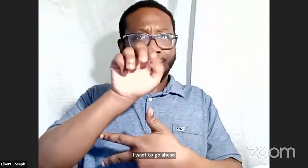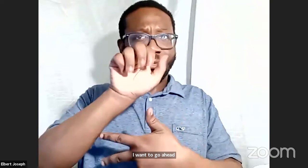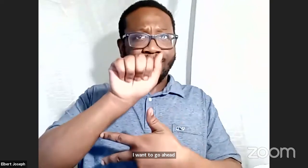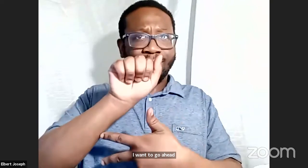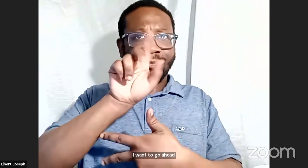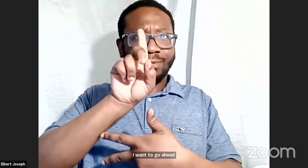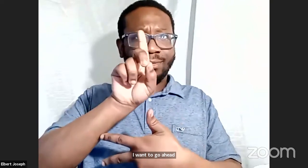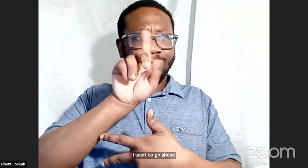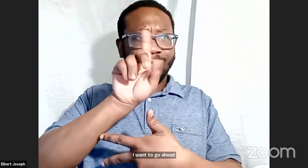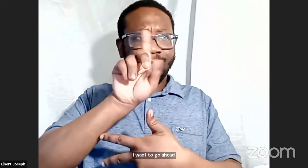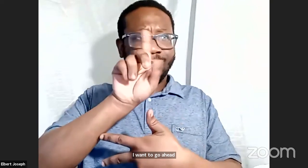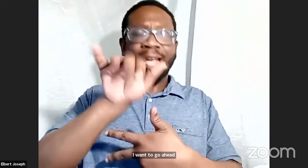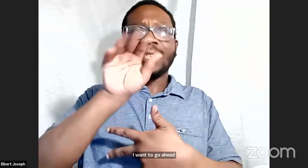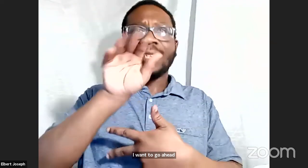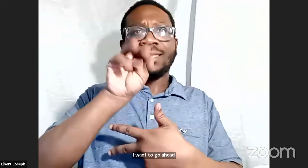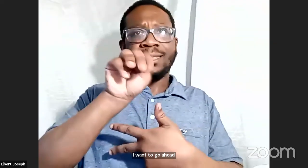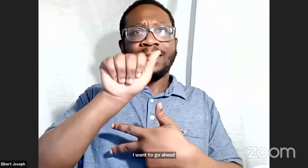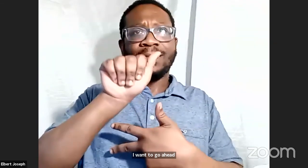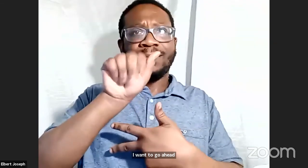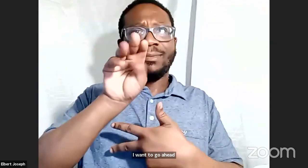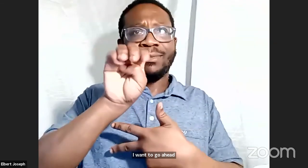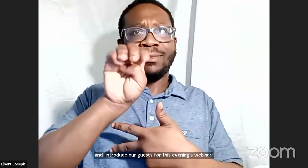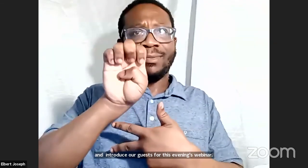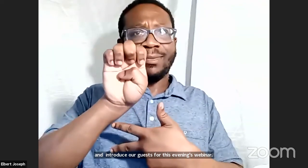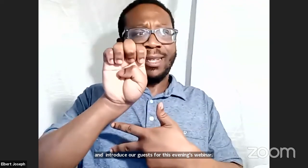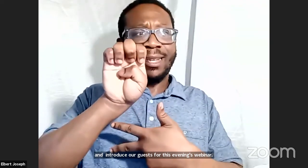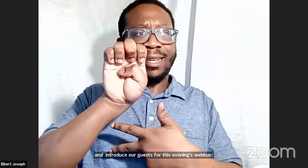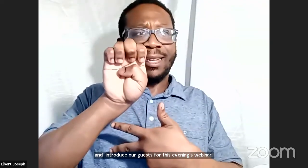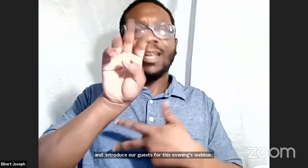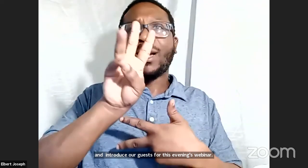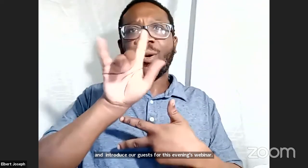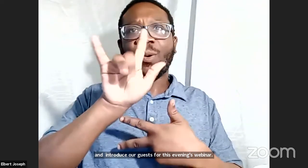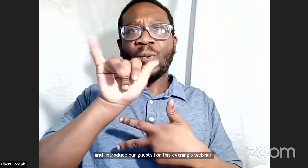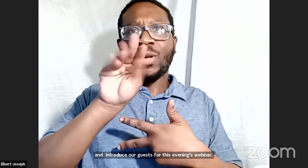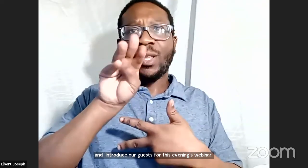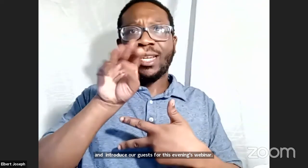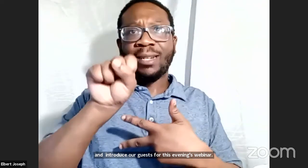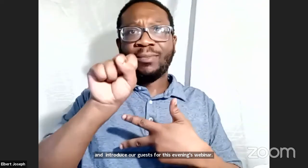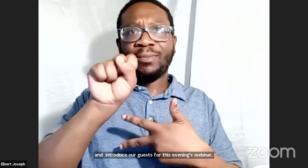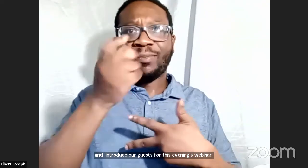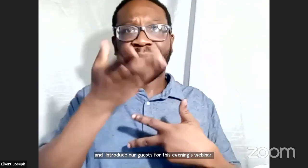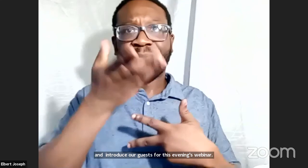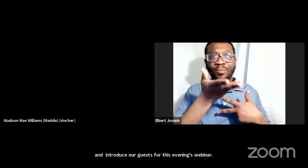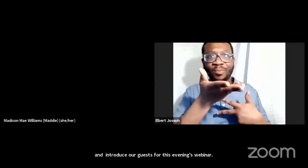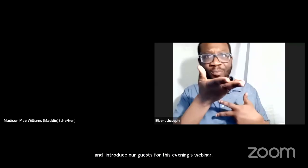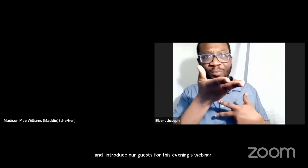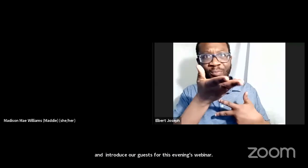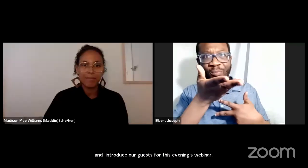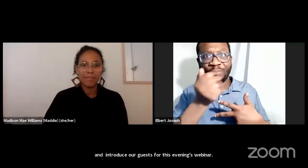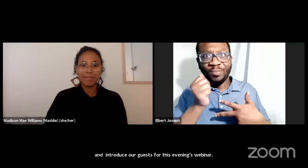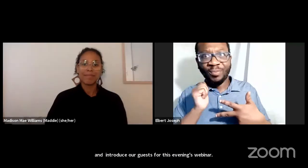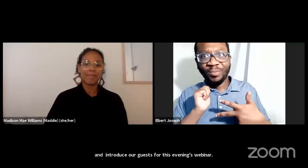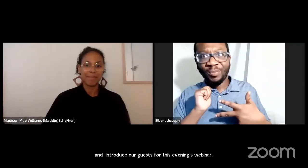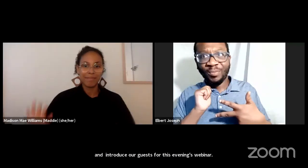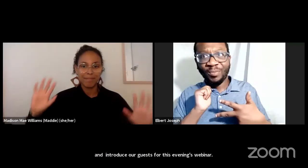First we have Madison Mae Williams. Madison.